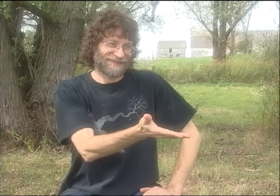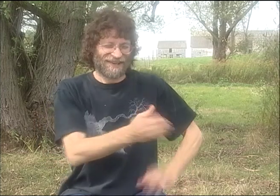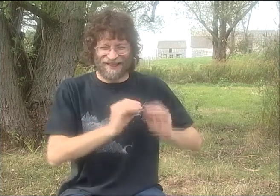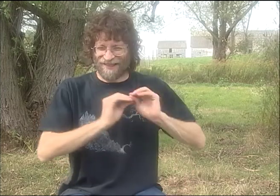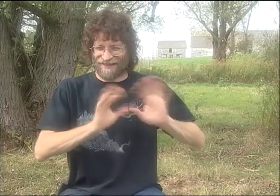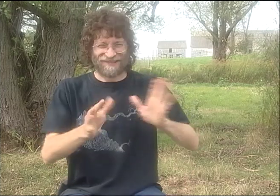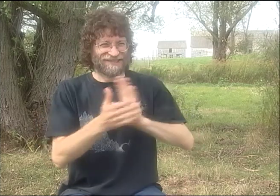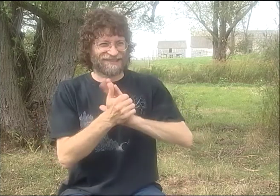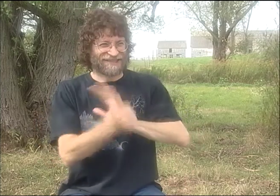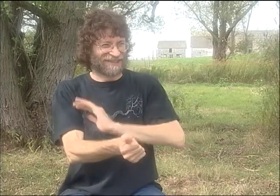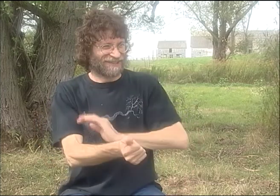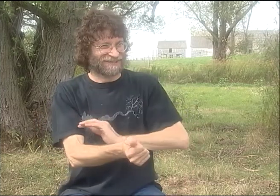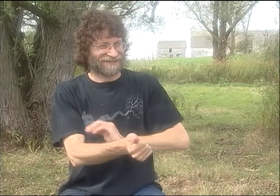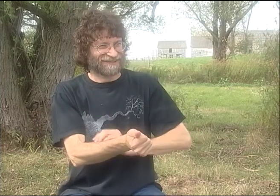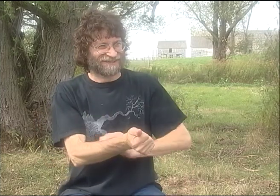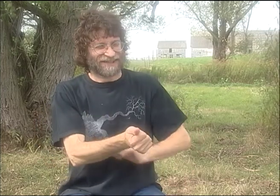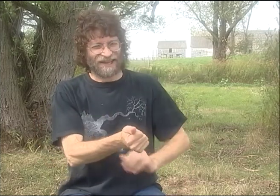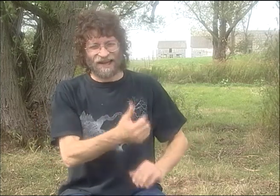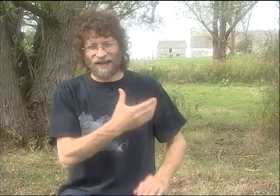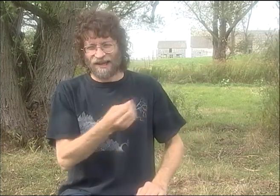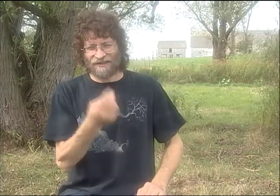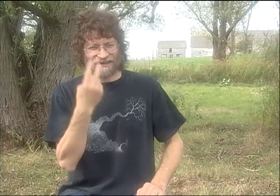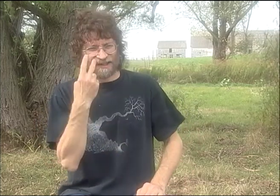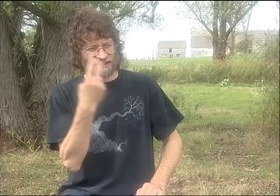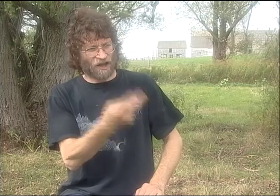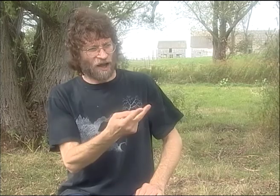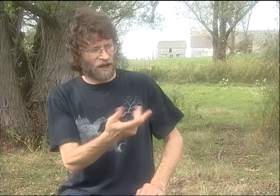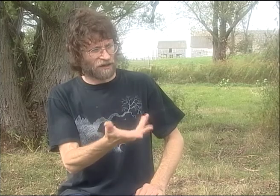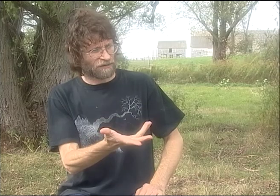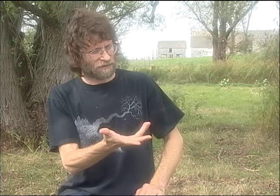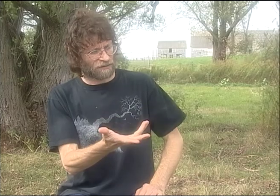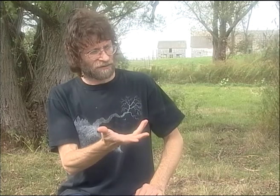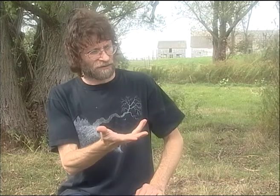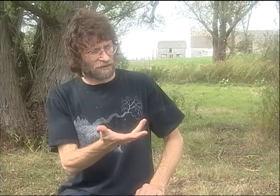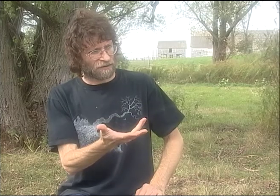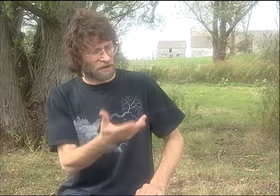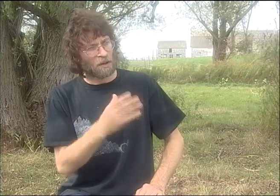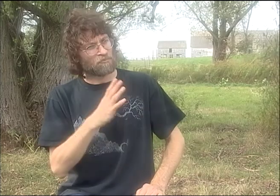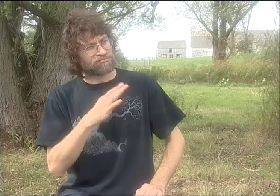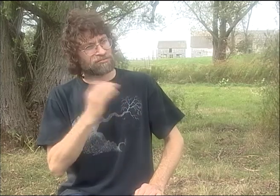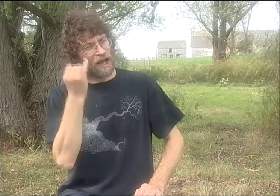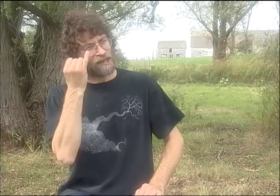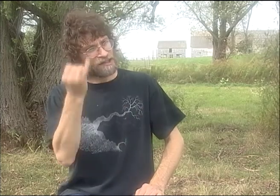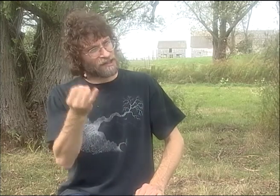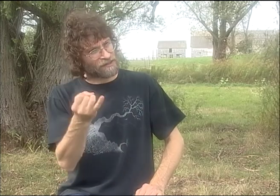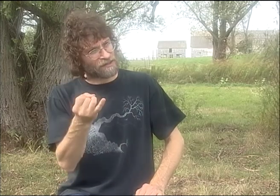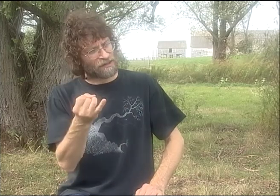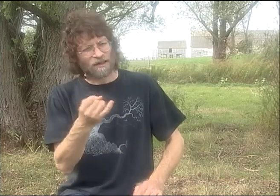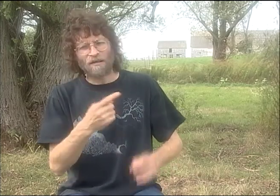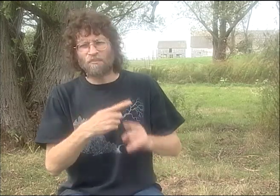WERE REALLY TURNED ON BY WHAT THEY SAW, 'CAUSE THE SKILL WAS SO OBVIOUS. I MEAN, THEY--THERE WAS SO MUCH TALENT